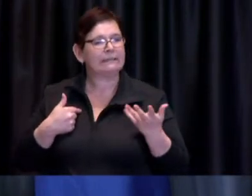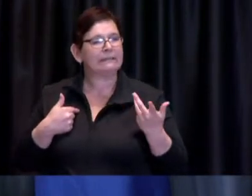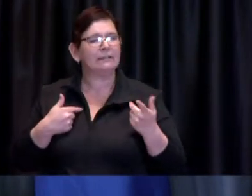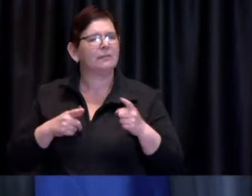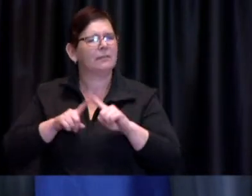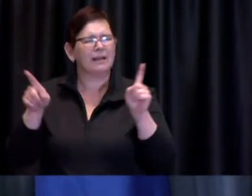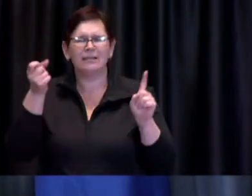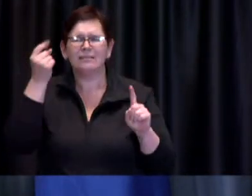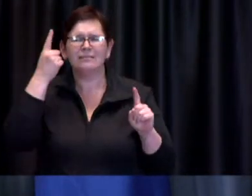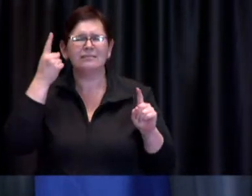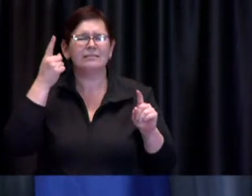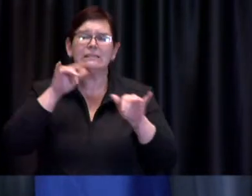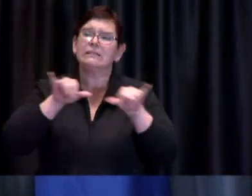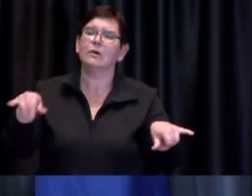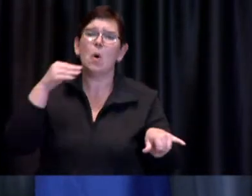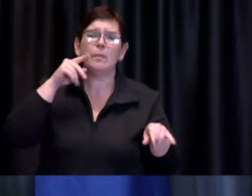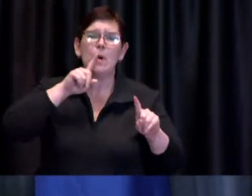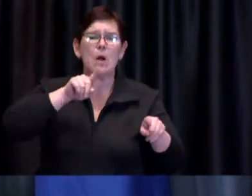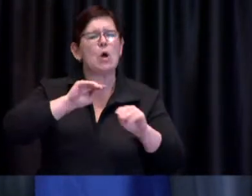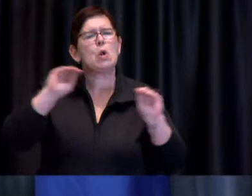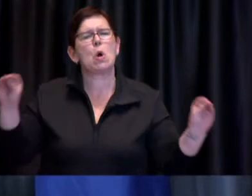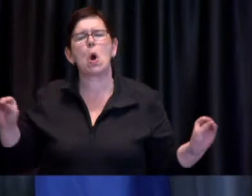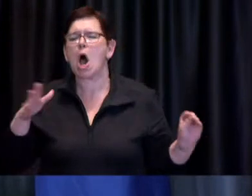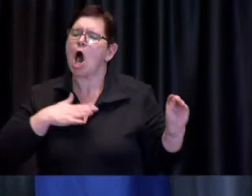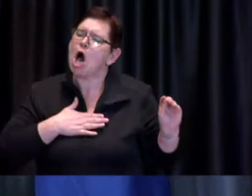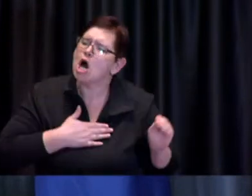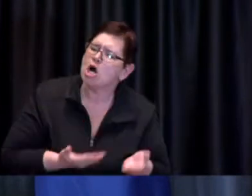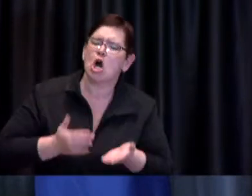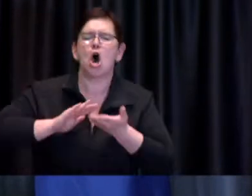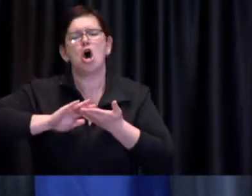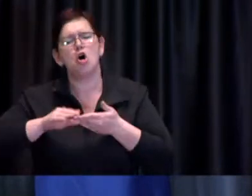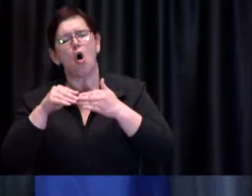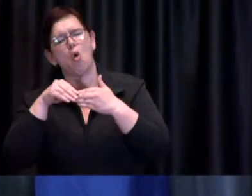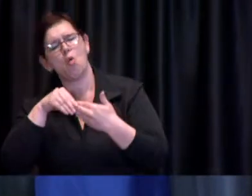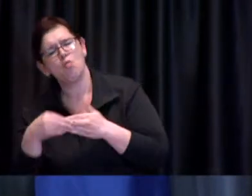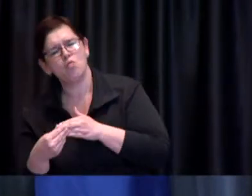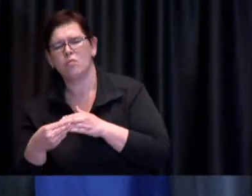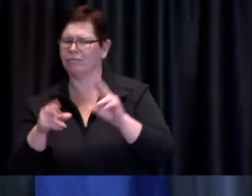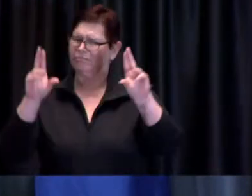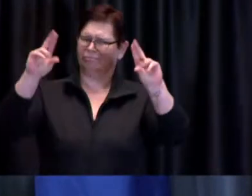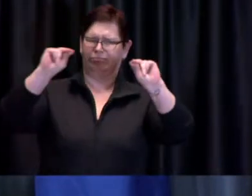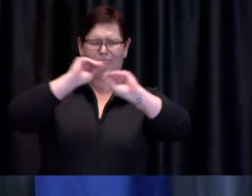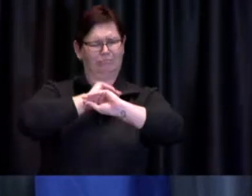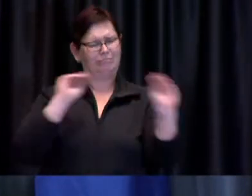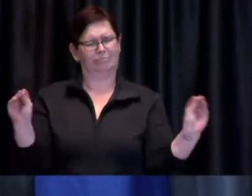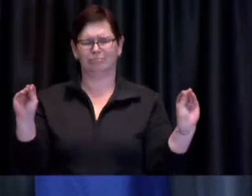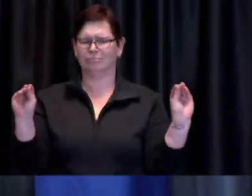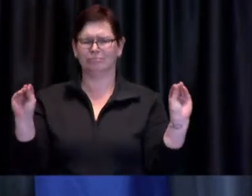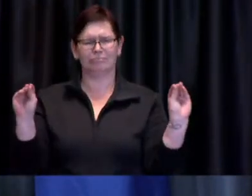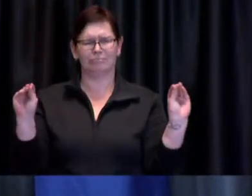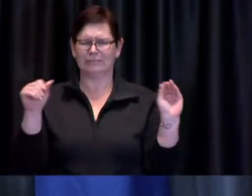for such exemptions under the existing legislation and and associated regulations but